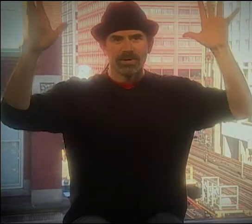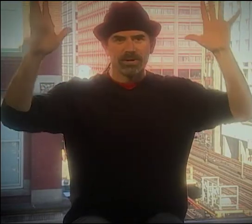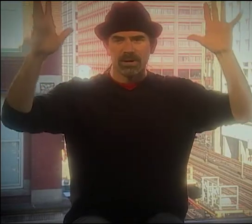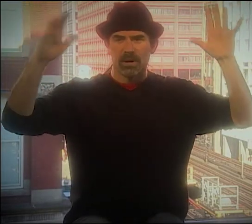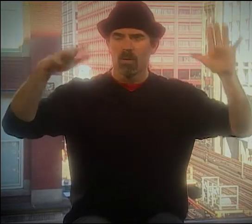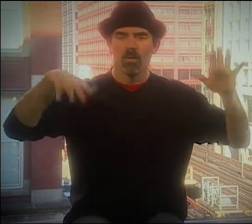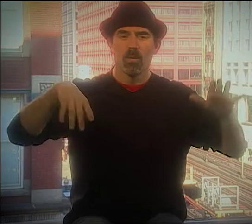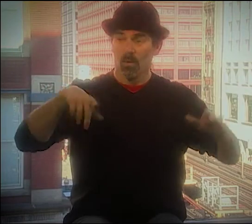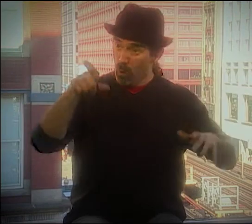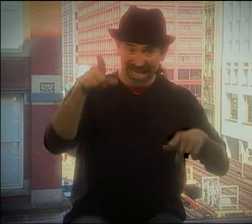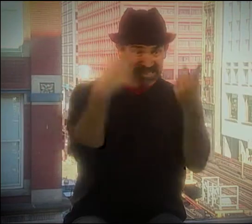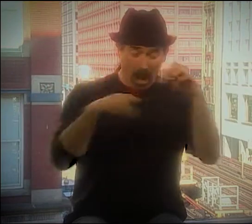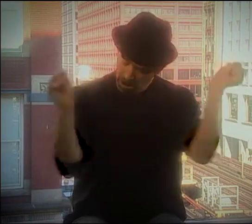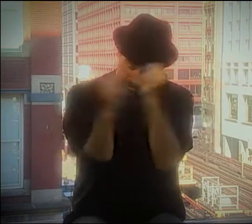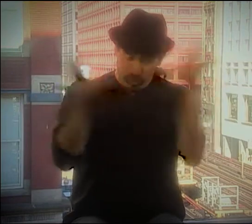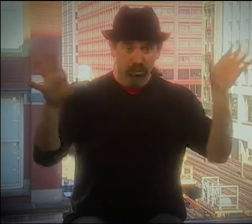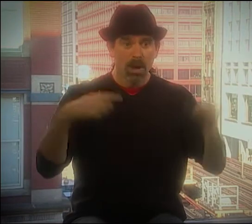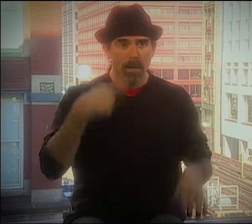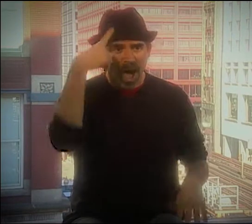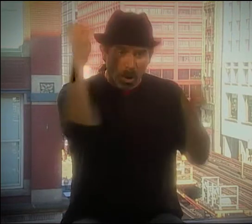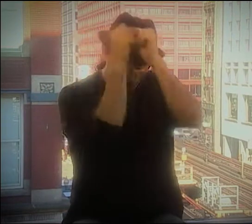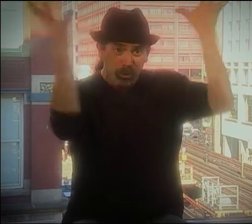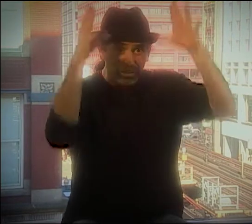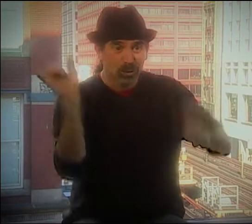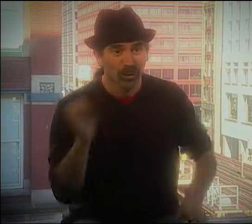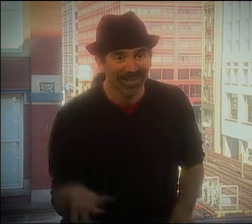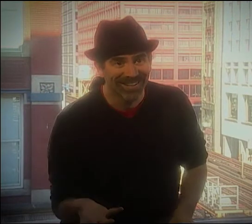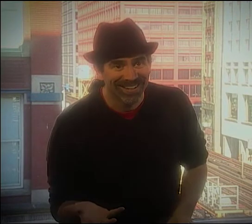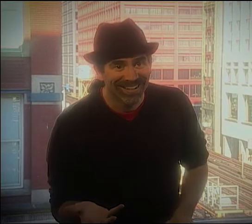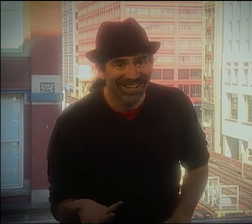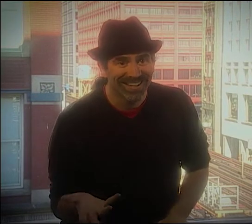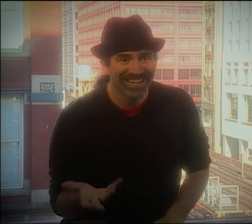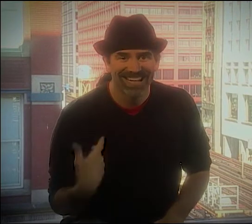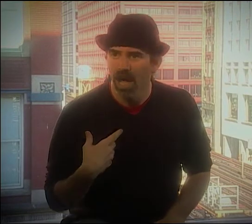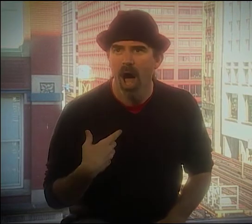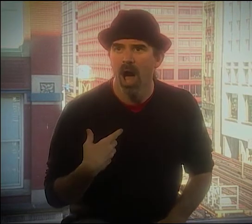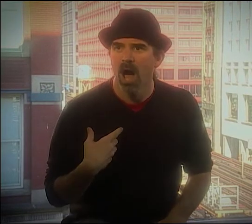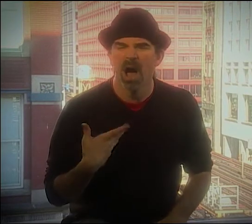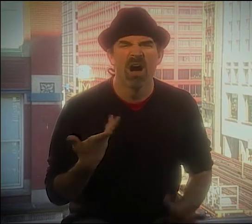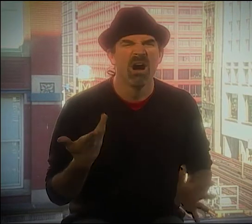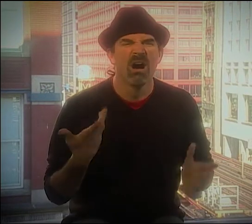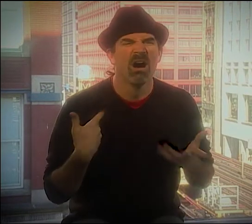"MUSIC MACHINE. YOU PUT IN A COIN, AND YOUR MIND BLOWS."